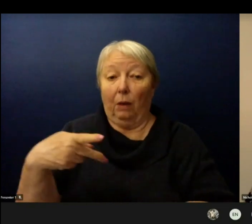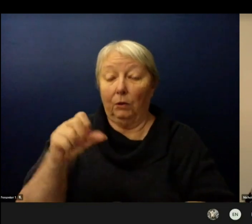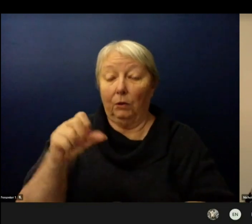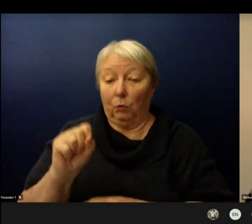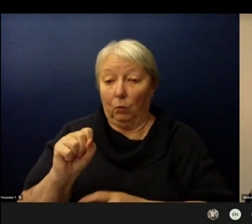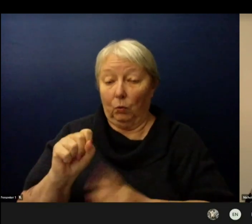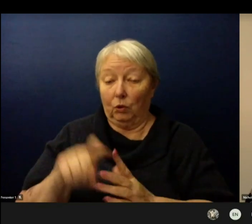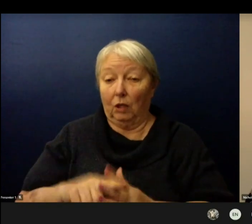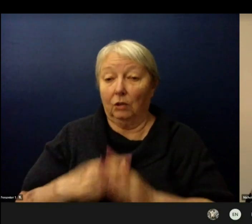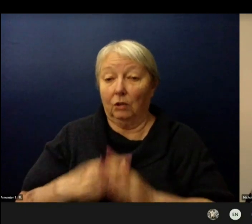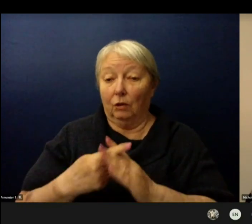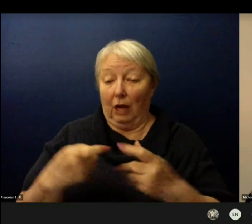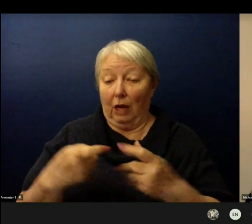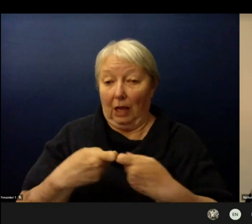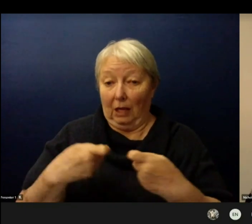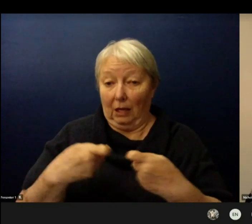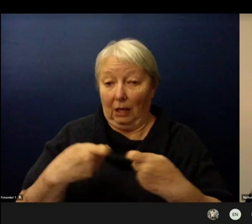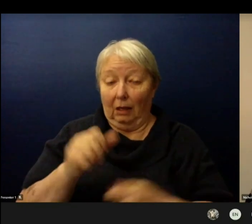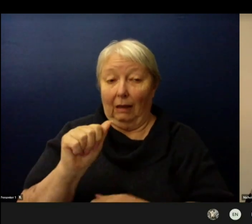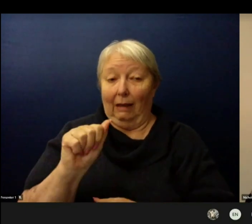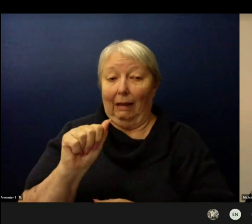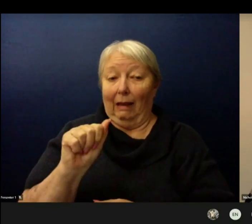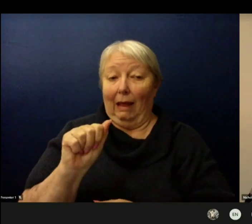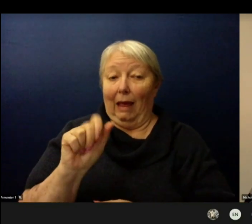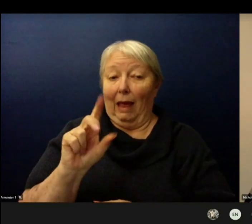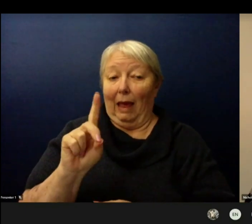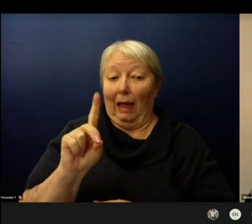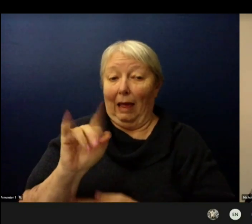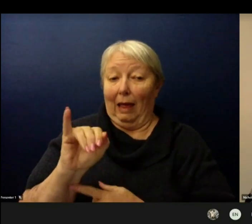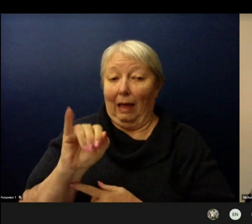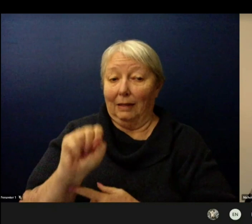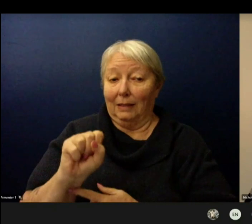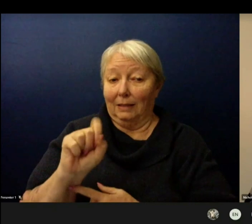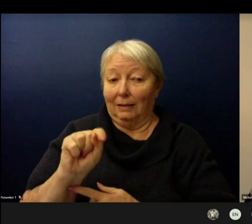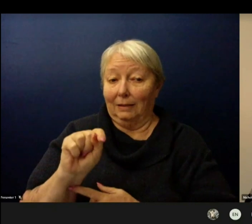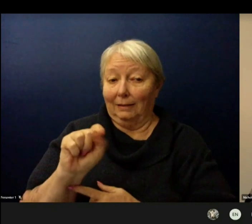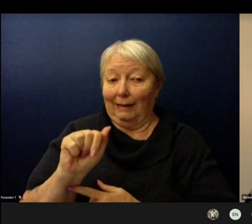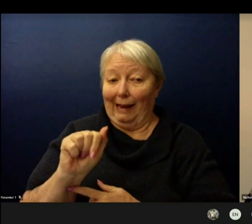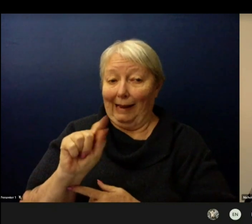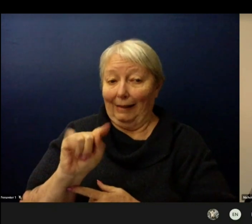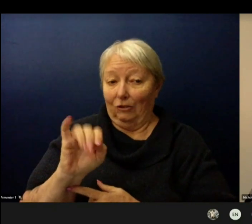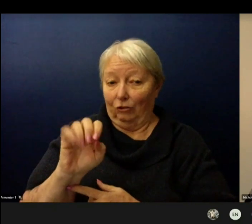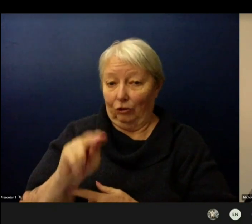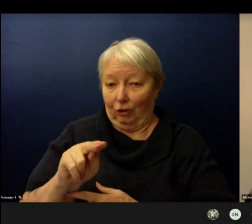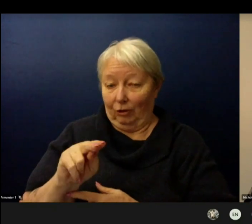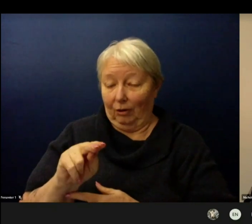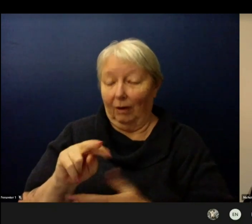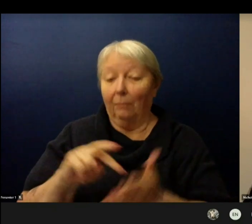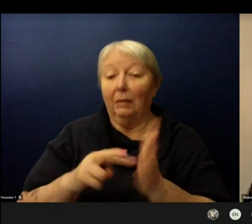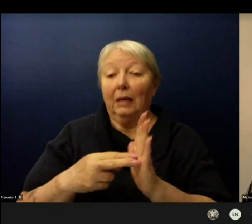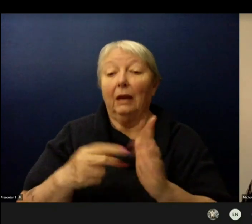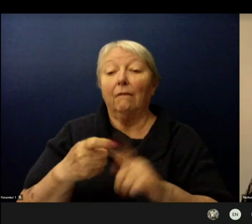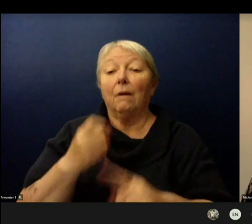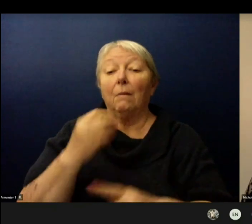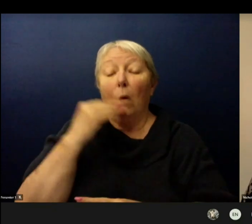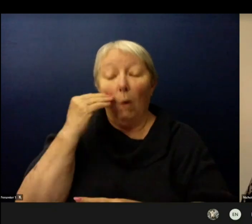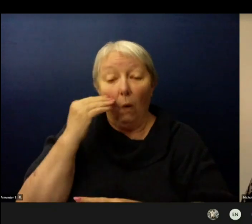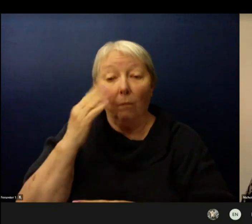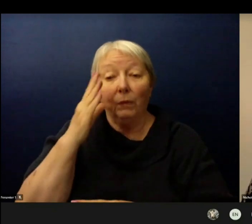attestation platform for families to complete their students’ health screening from home before the students arrive at school.